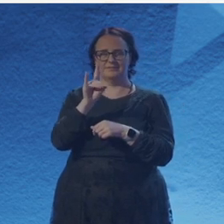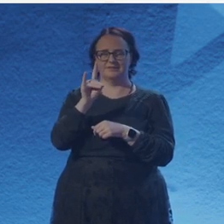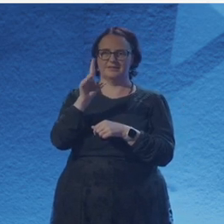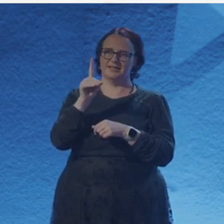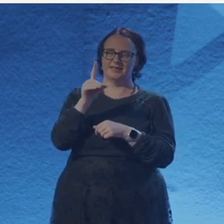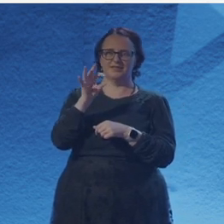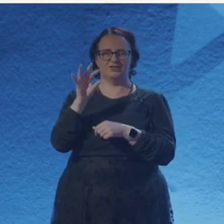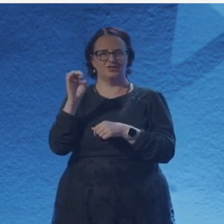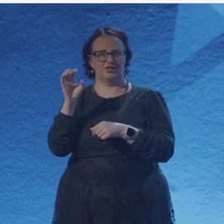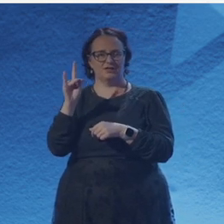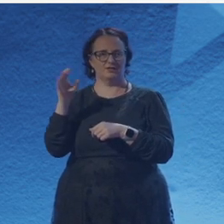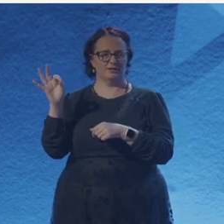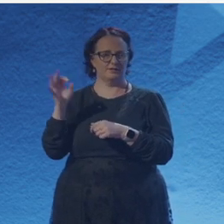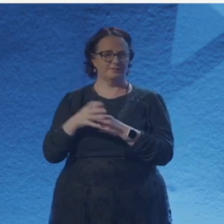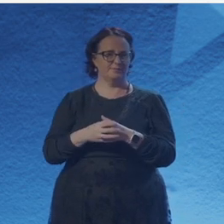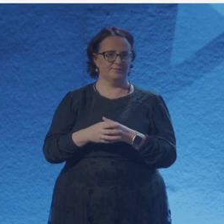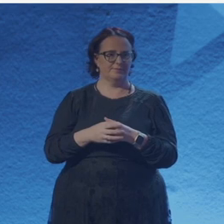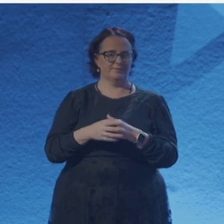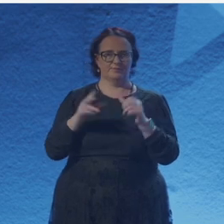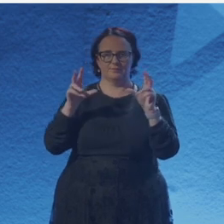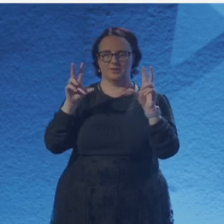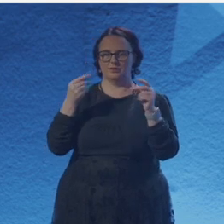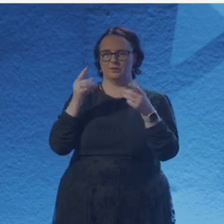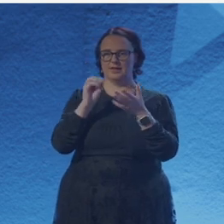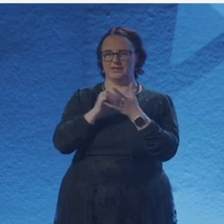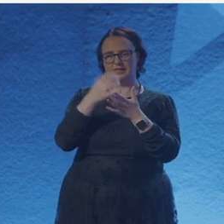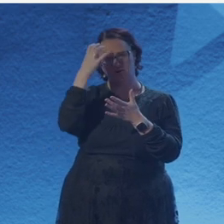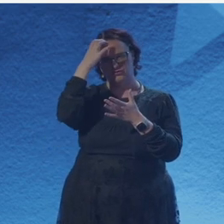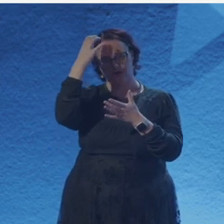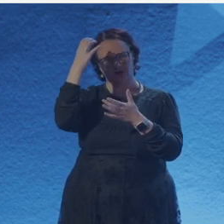And in fact, my nickname in the household was Sonnet-